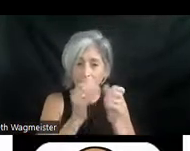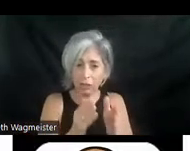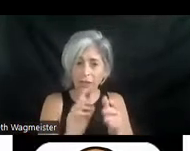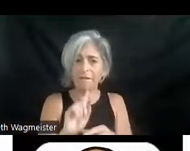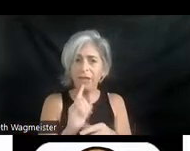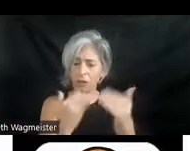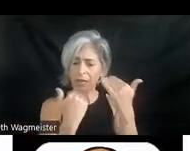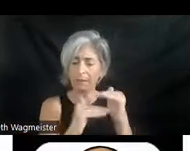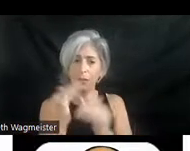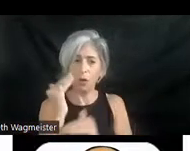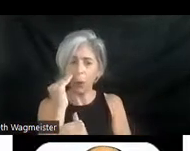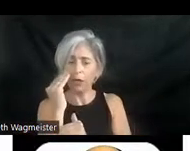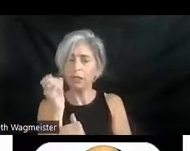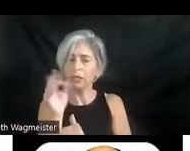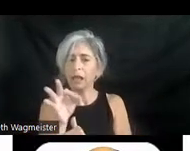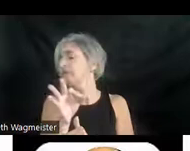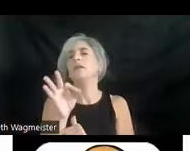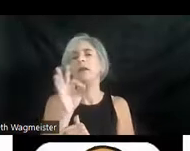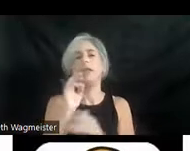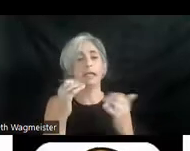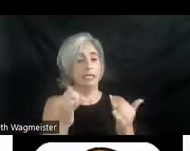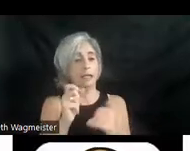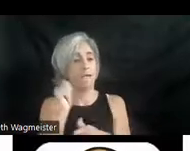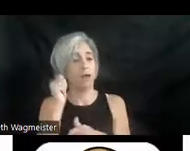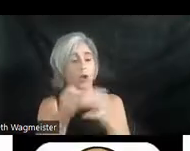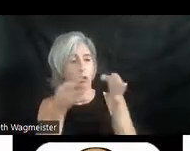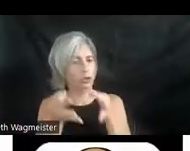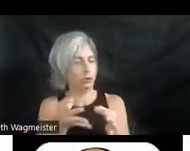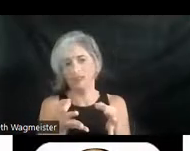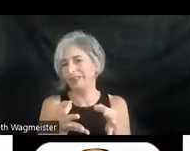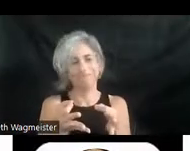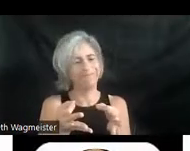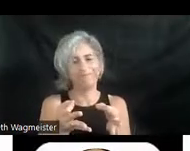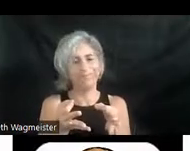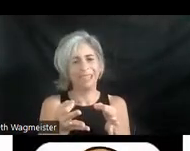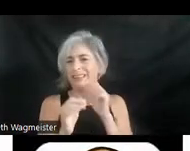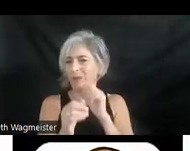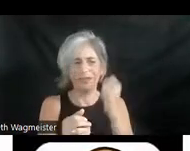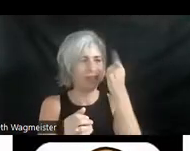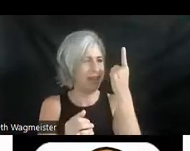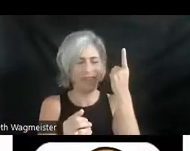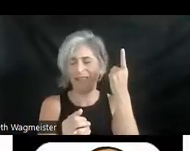awareness of the existence of audio description and even less understanding of the latest